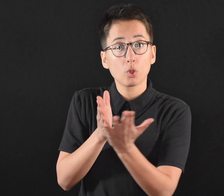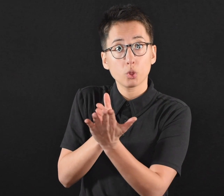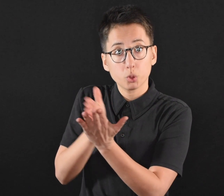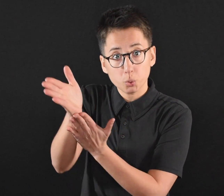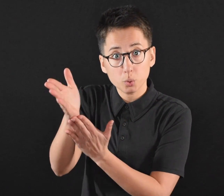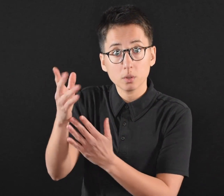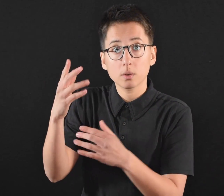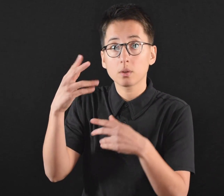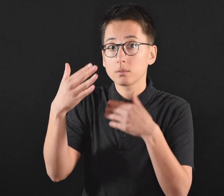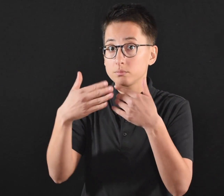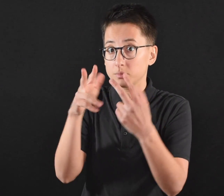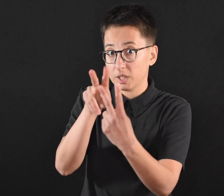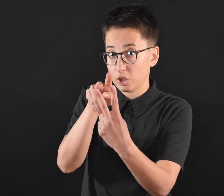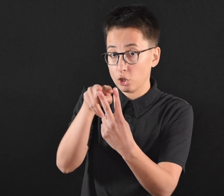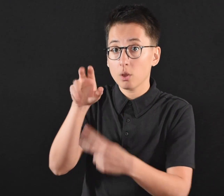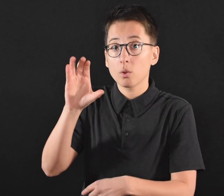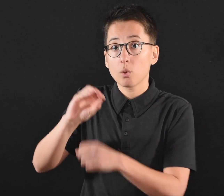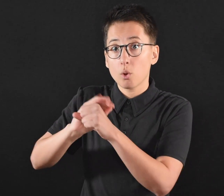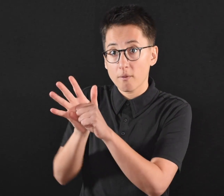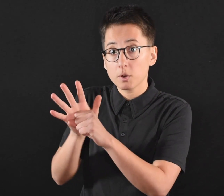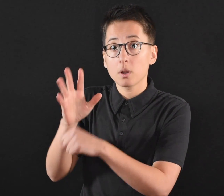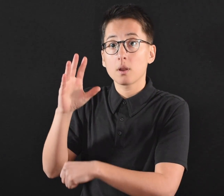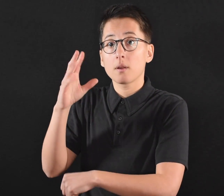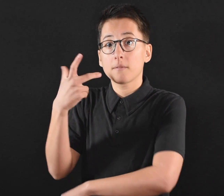but unfortunately vaccine supply remains extraordinarily limited.